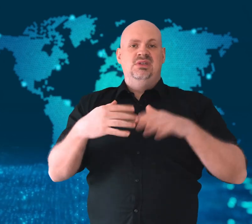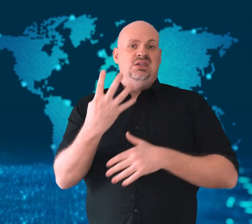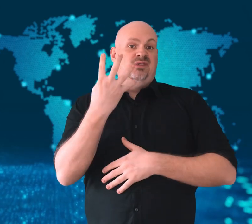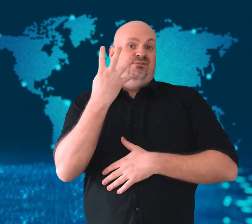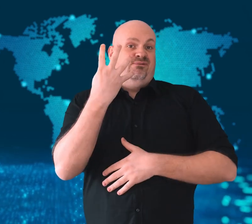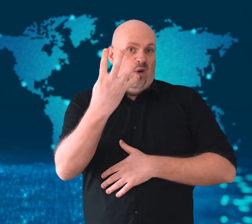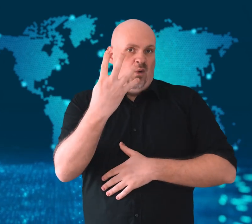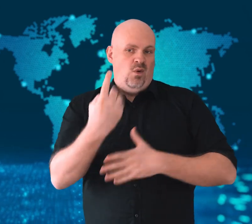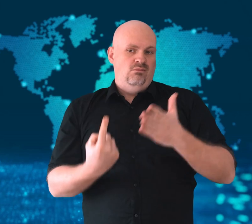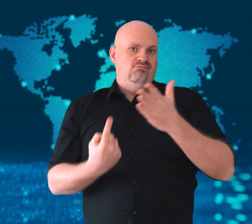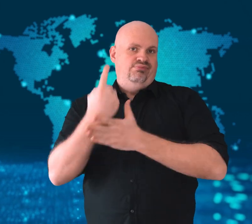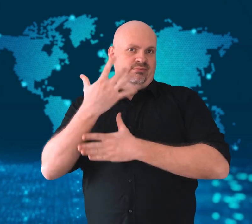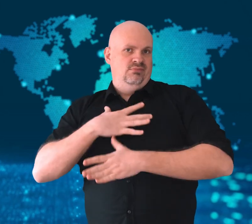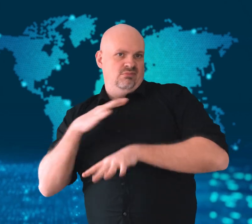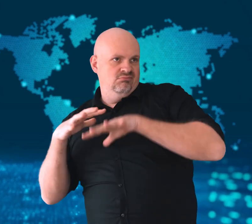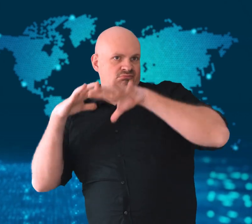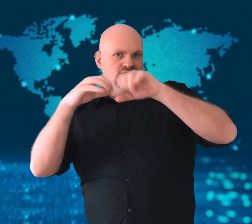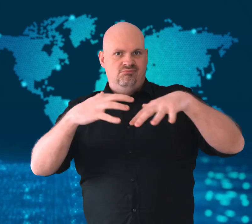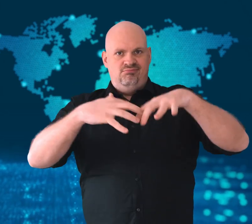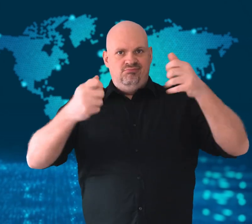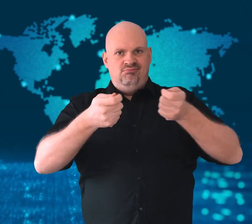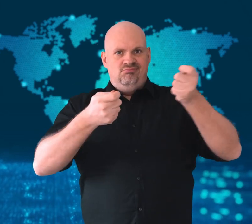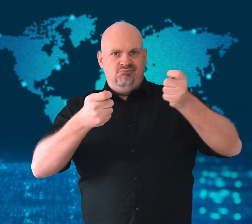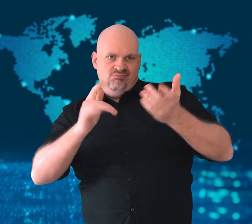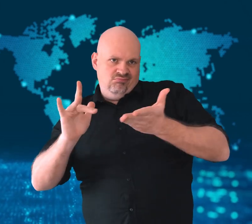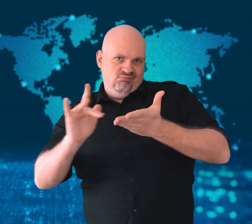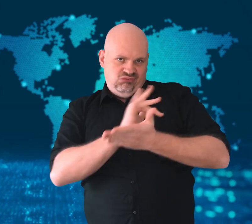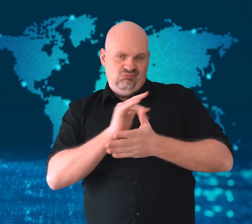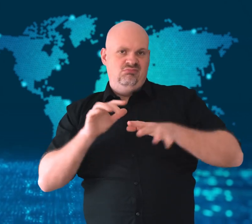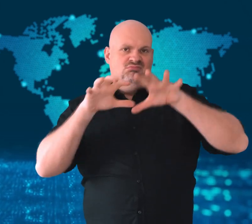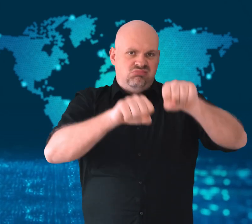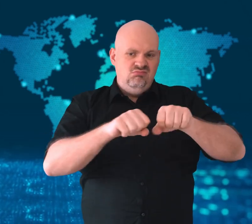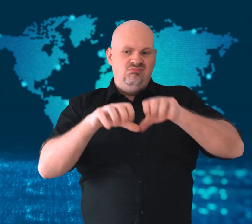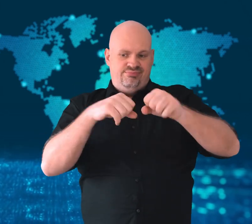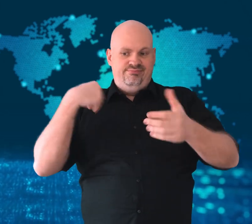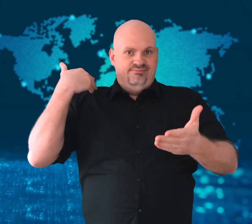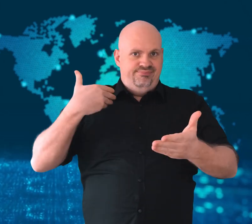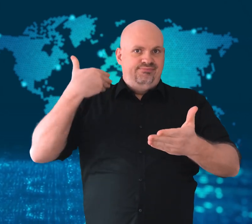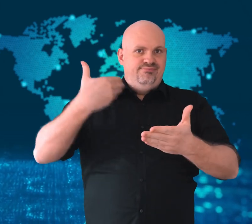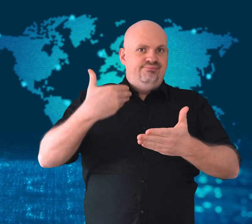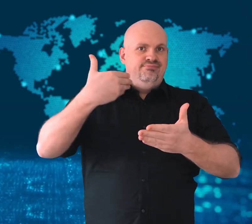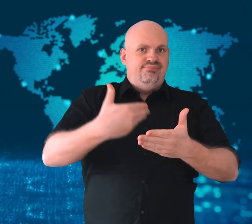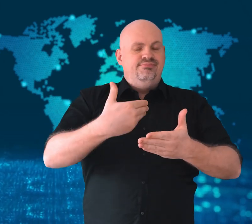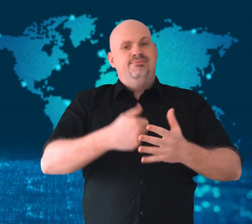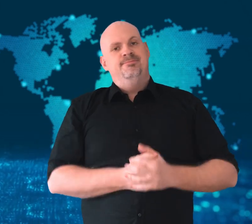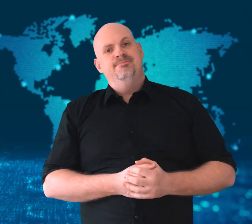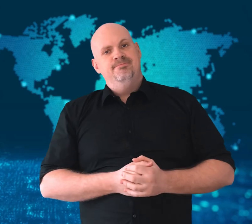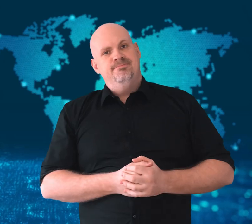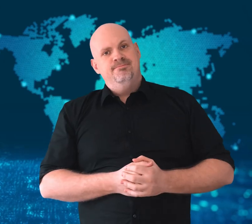and has experienced four coups since that time.